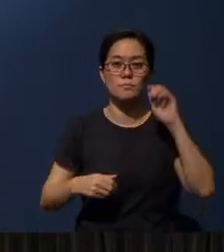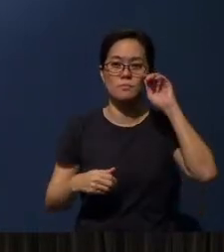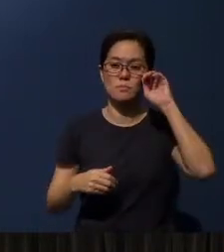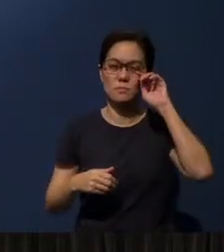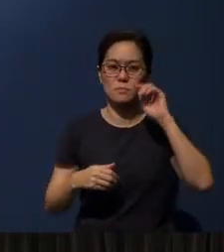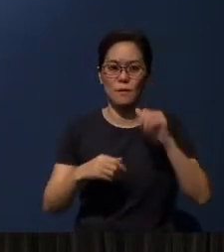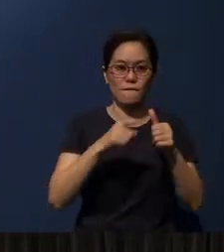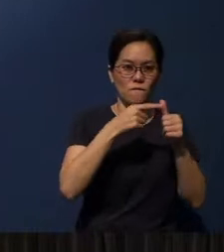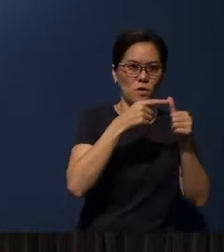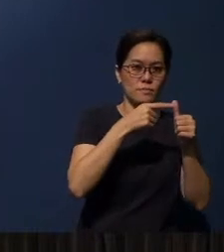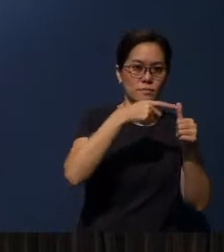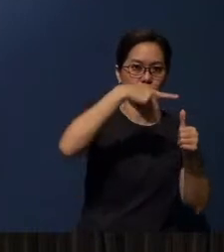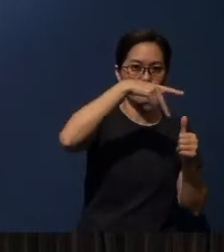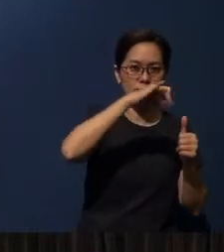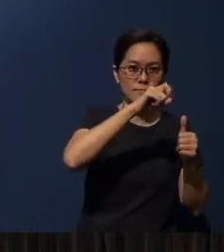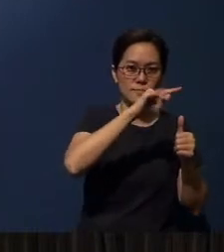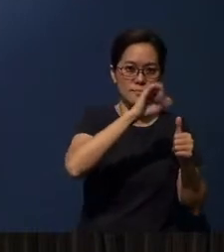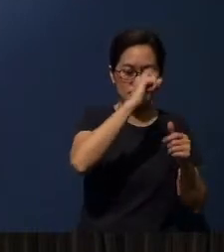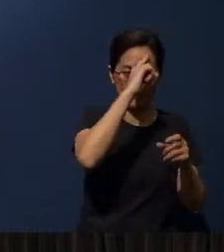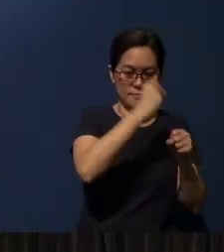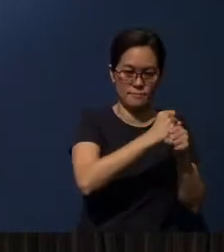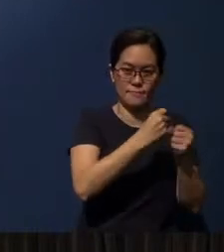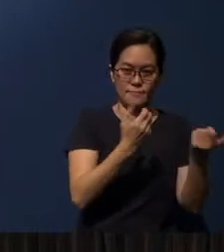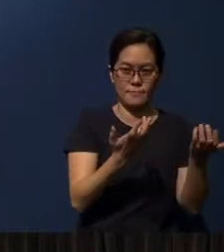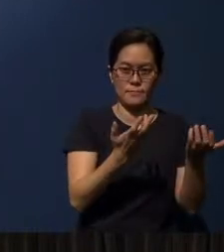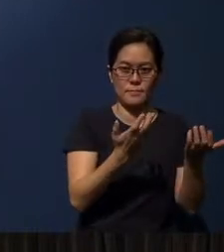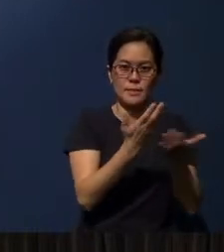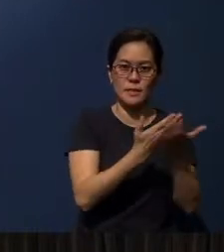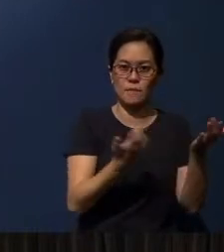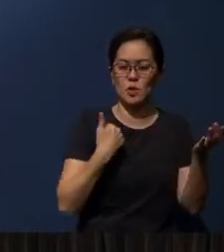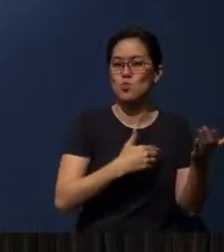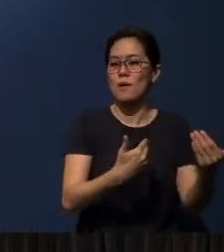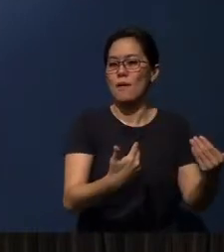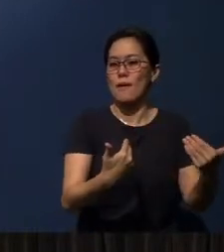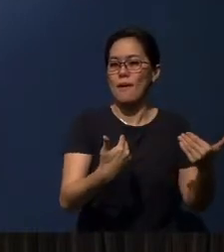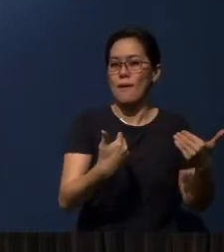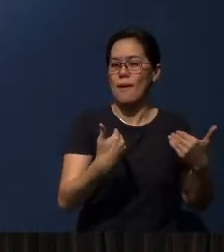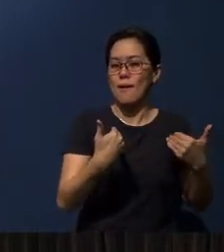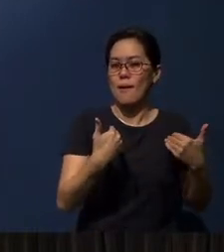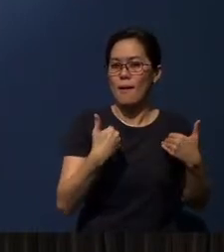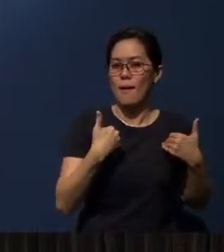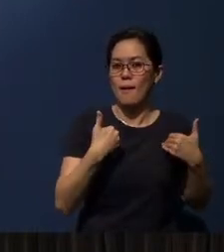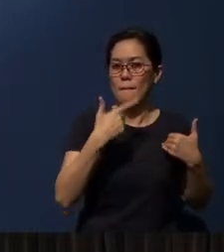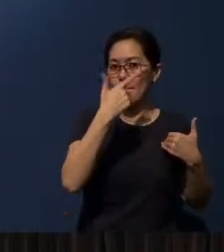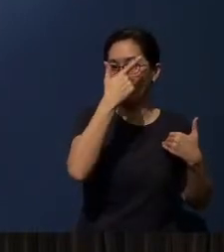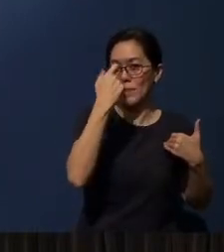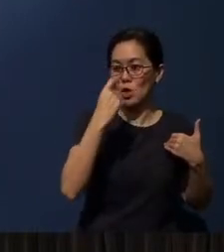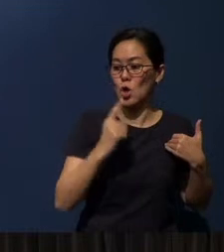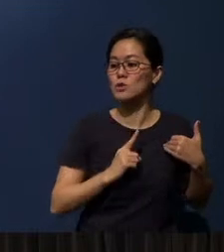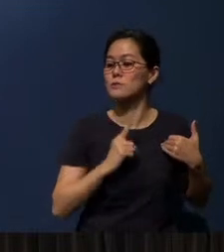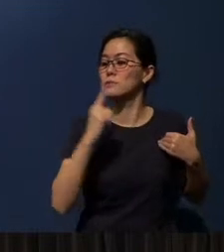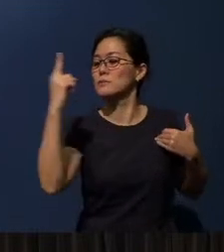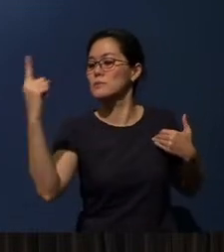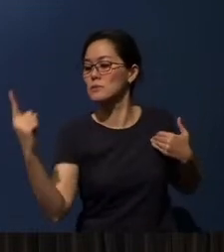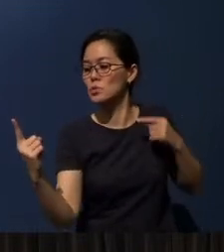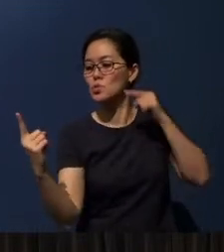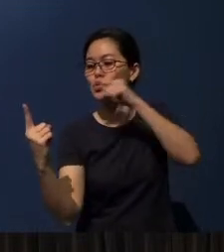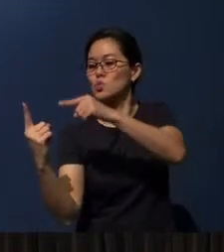So first, is that faith is something that we have on the person that we trust in, okay.